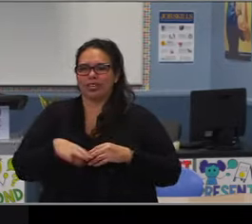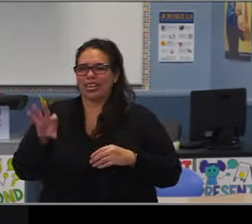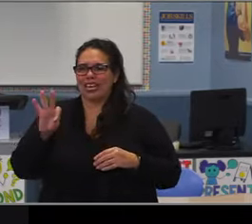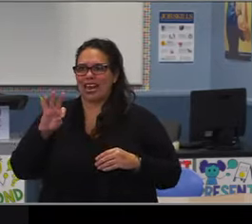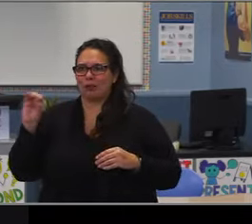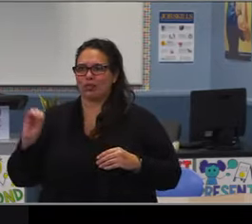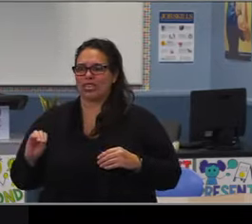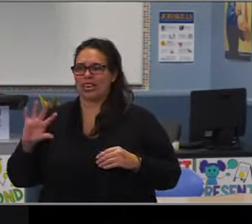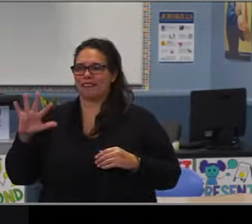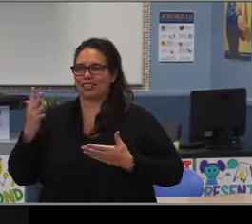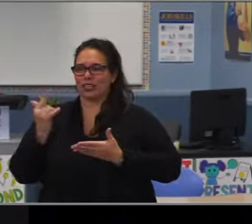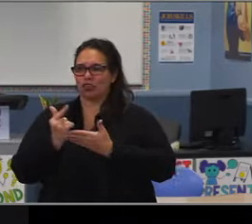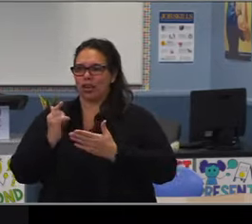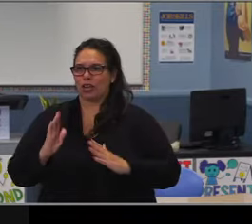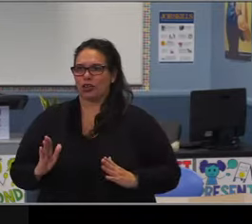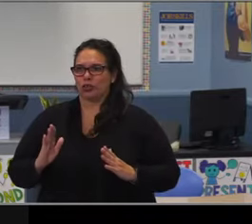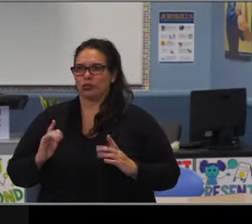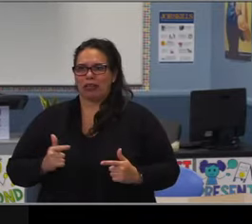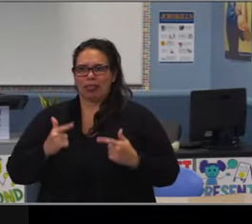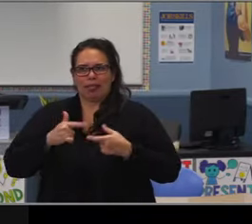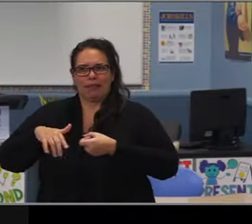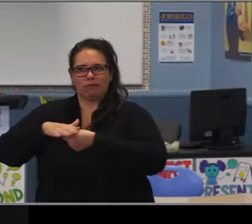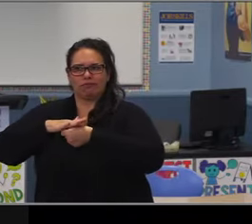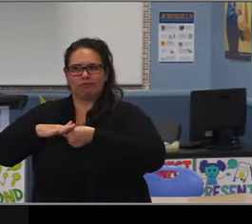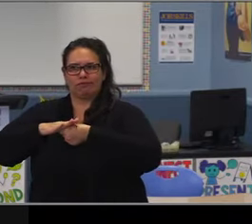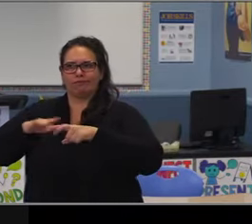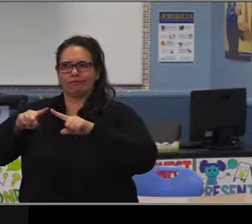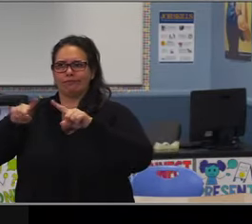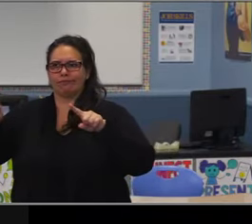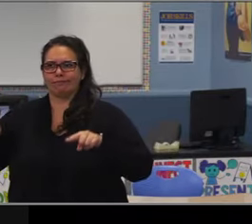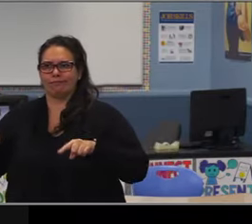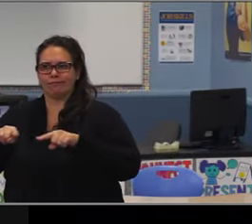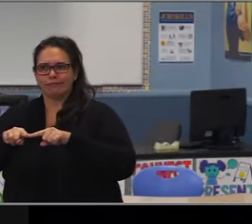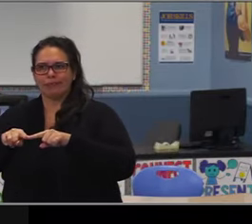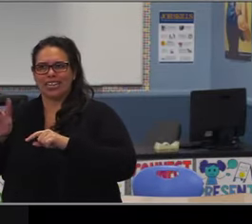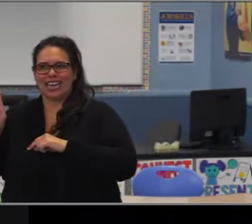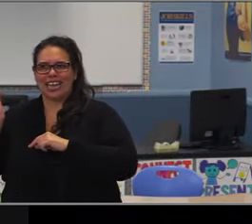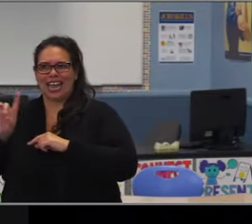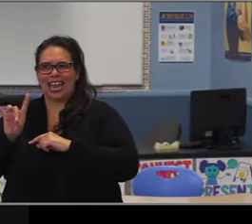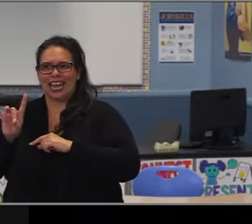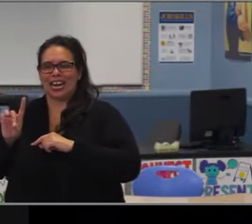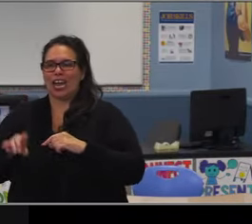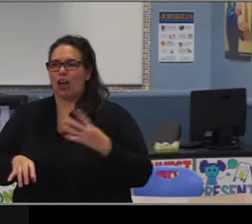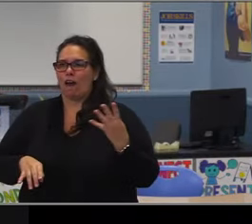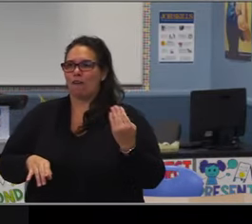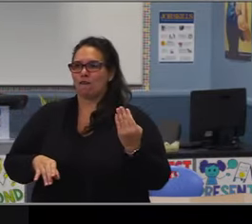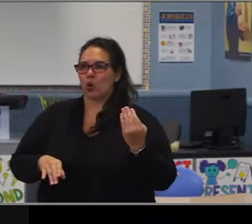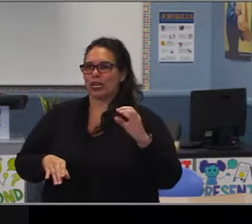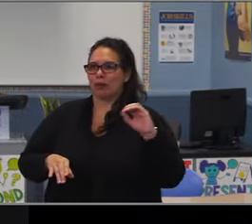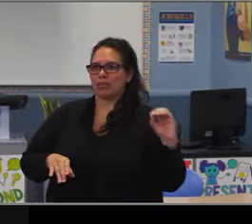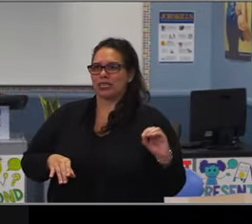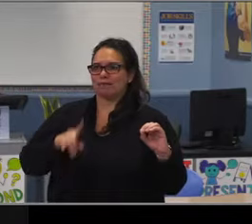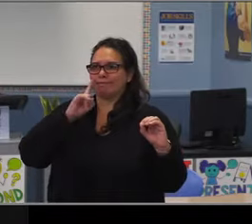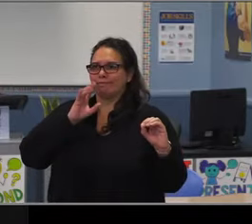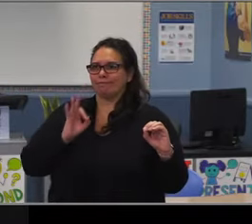all students have two elective options instead of one. So therefore you end up with additional elective options because of that.